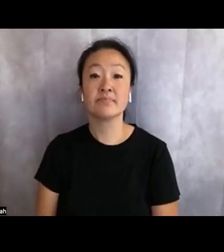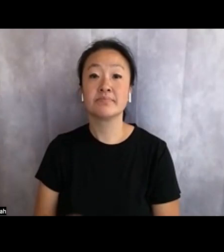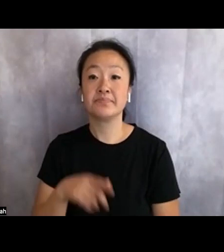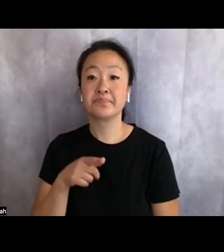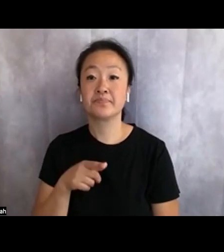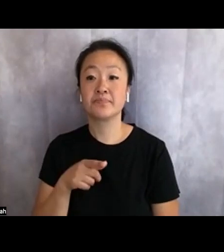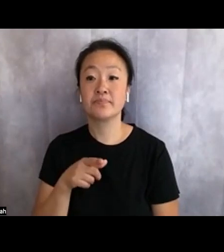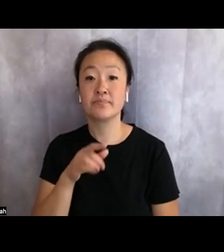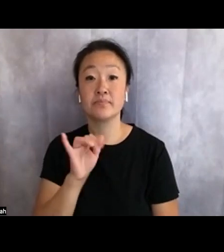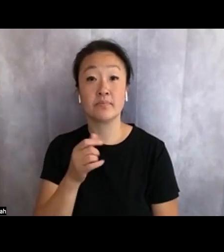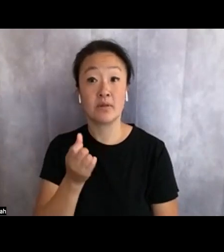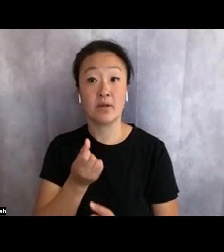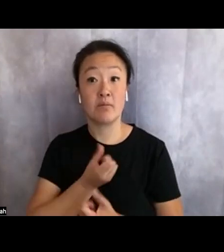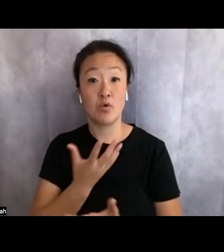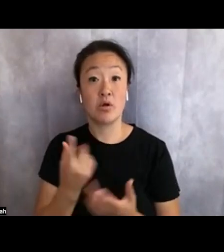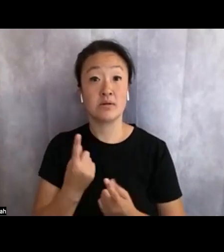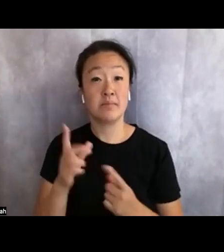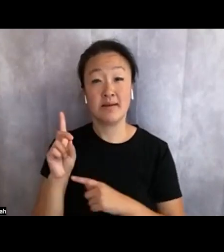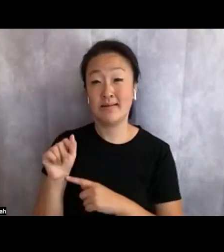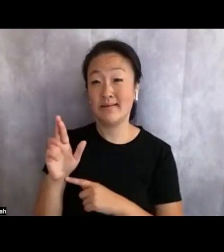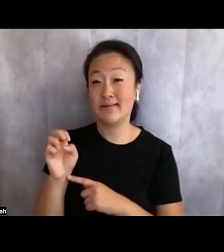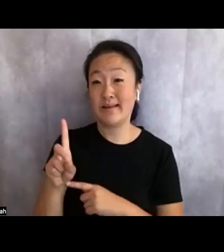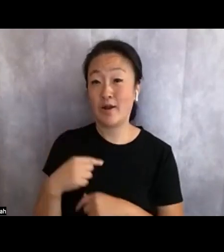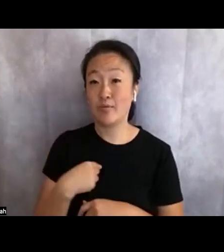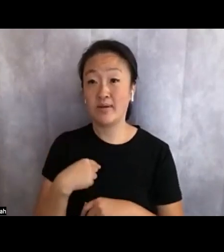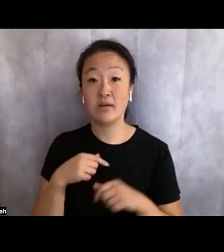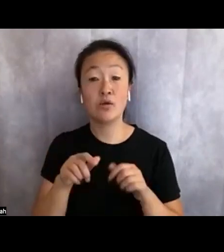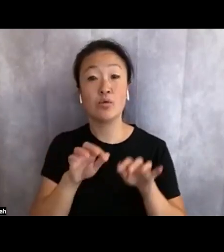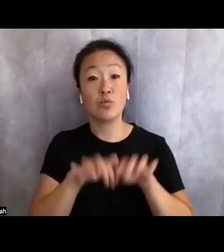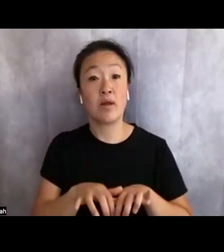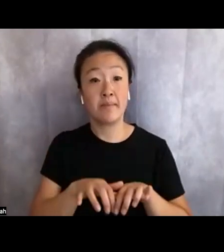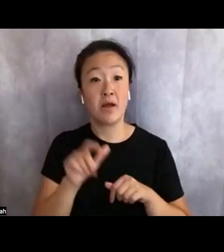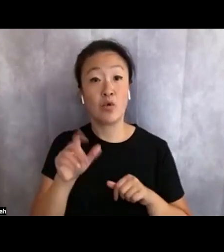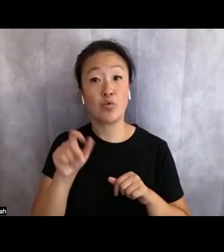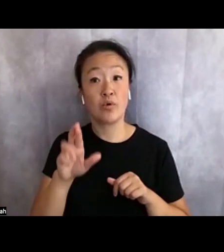somebody dared me to write about queer love but also to use the word ampersand.